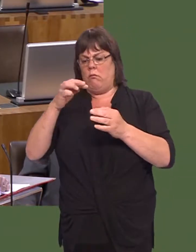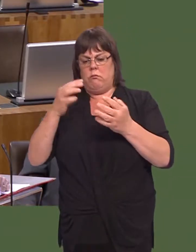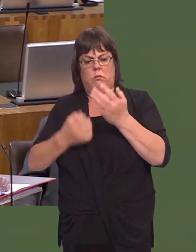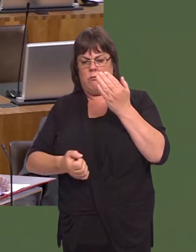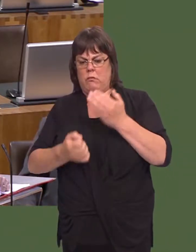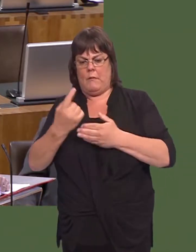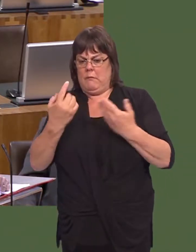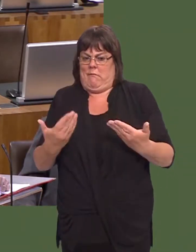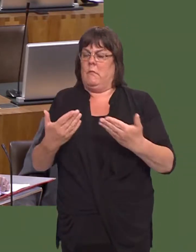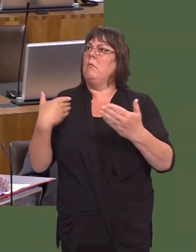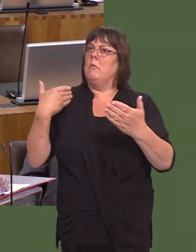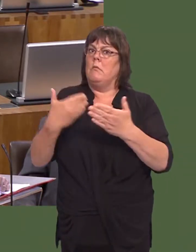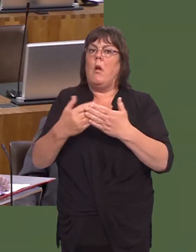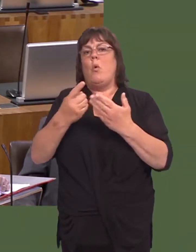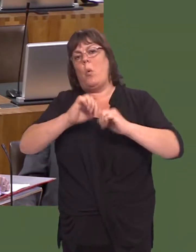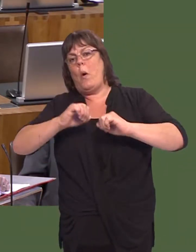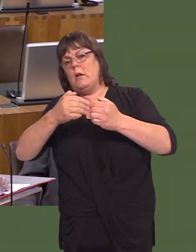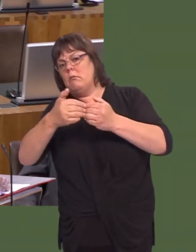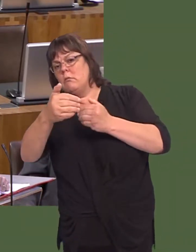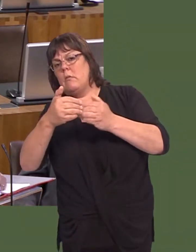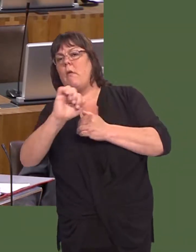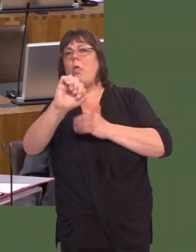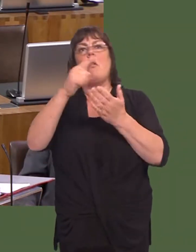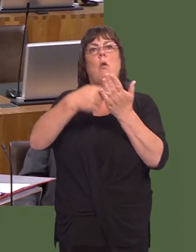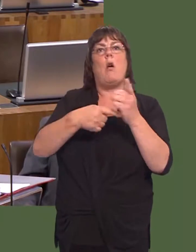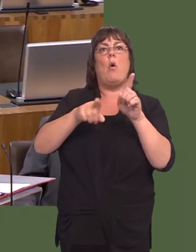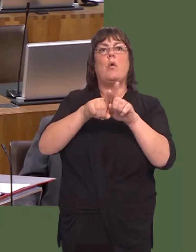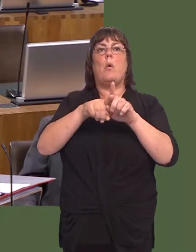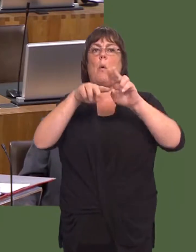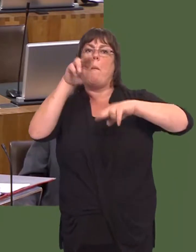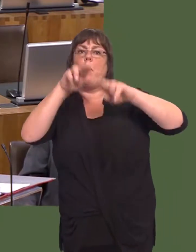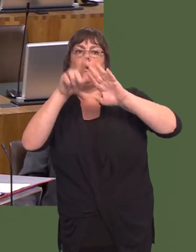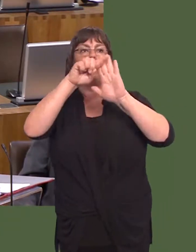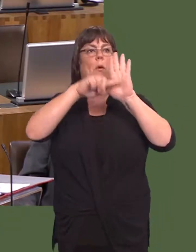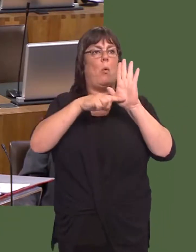And I can say that officials are preparing a comprehensive project appraisal report,